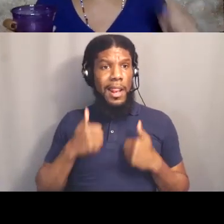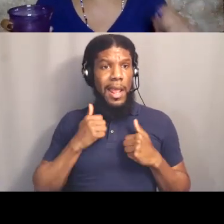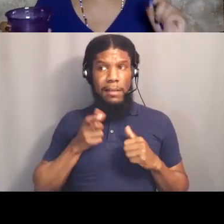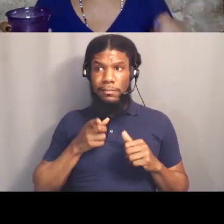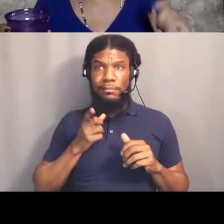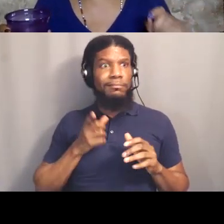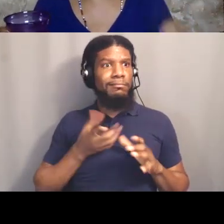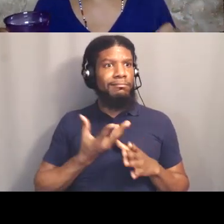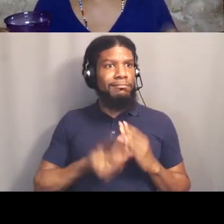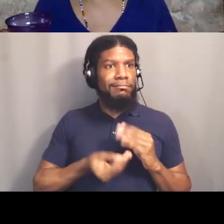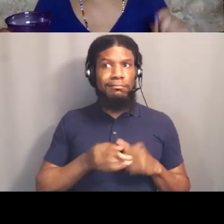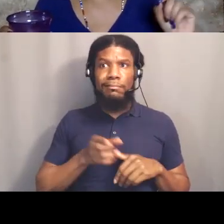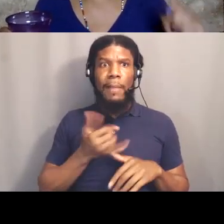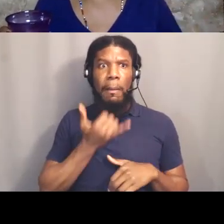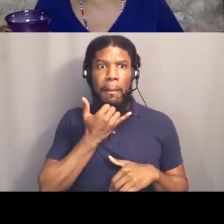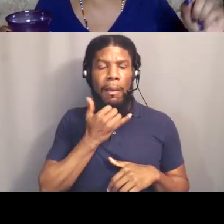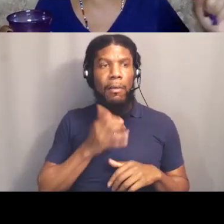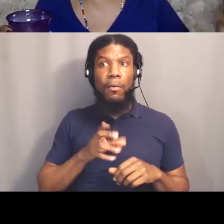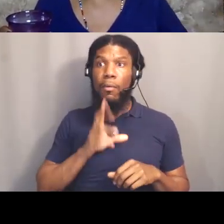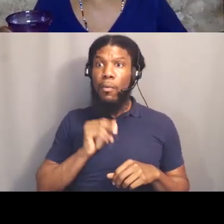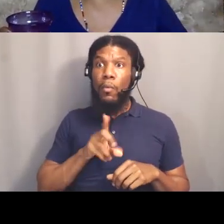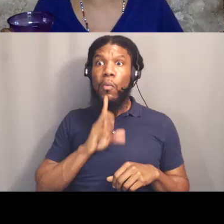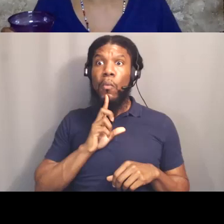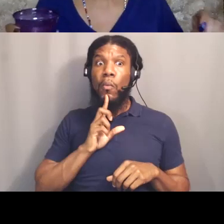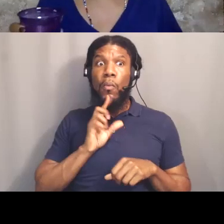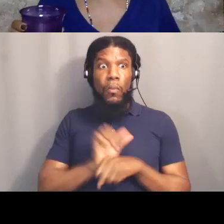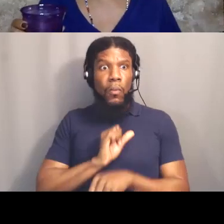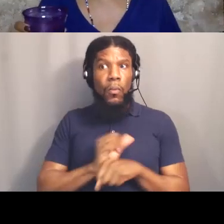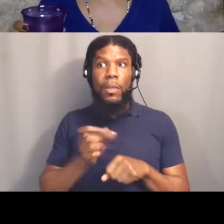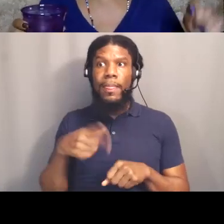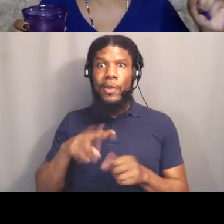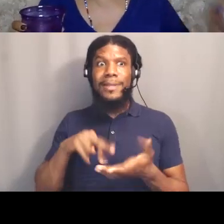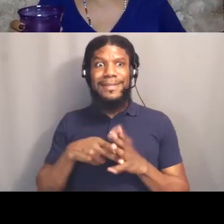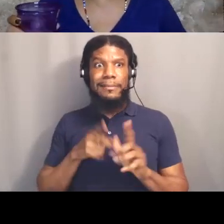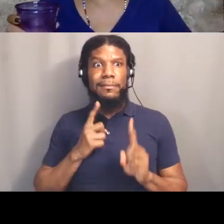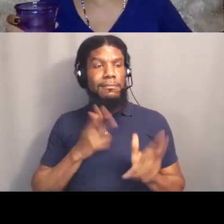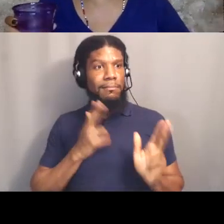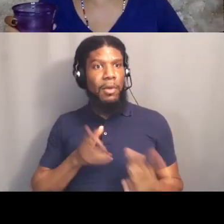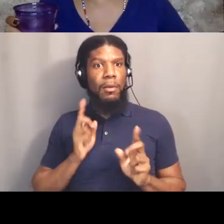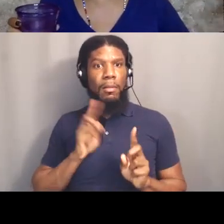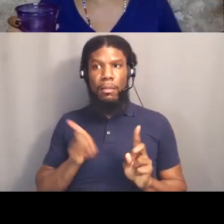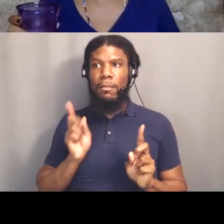Every name that we hashtag, their murders are intentional. George Floyd was meant to be killed by the state,